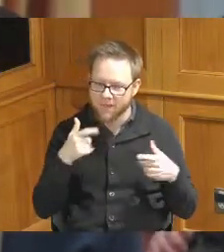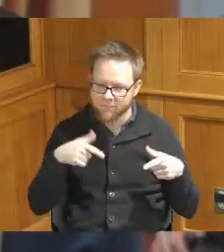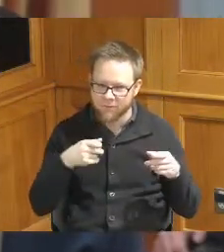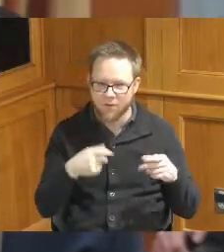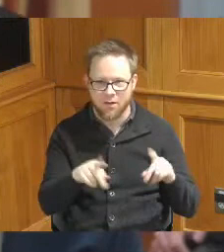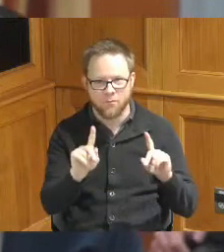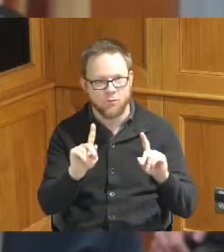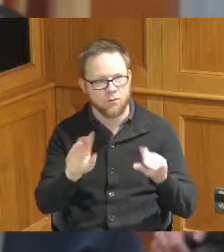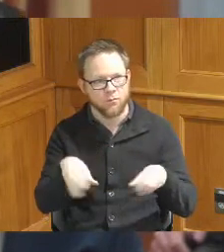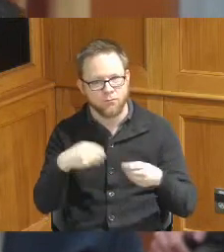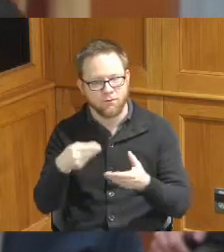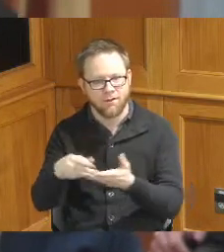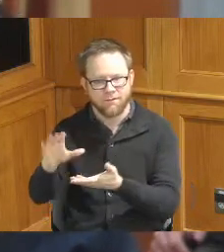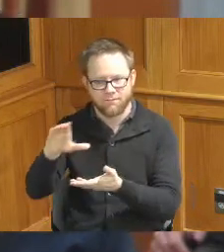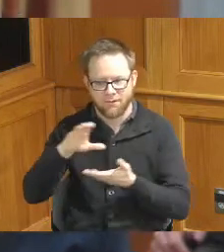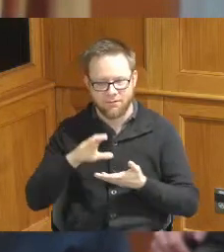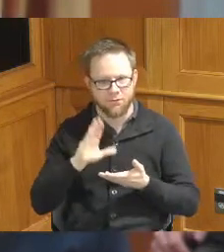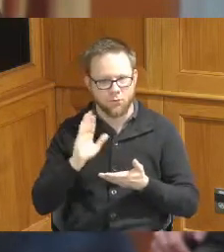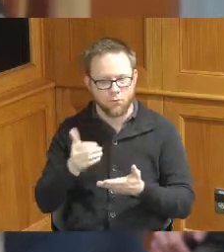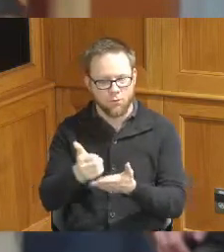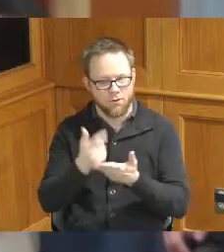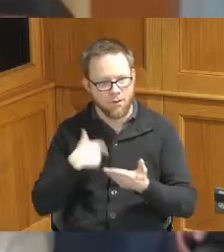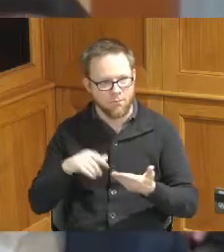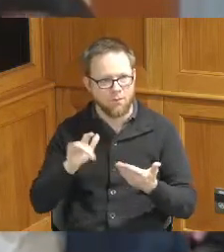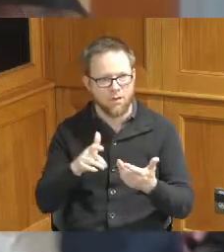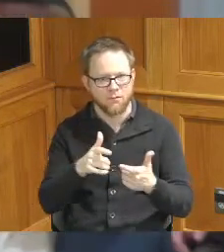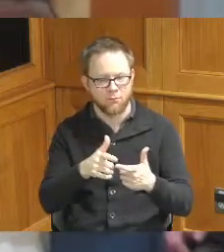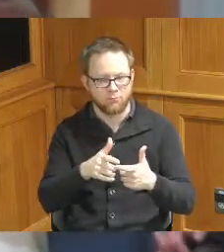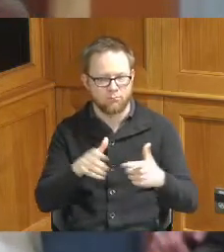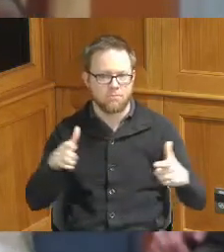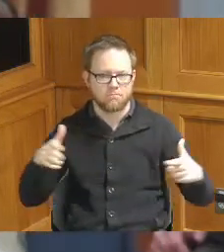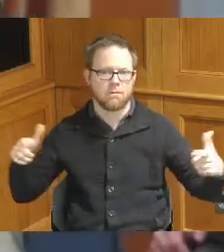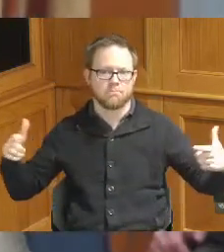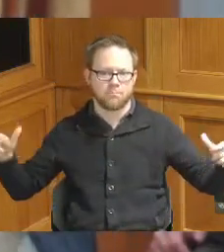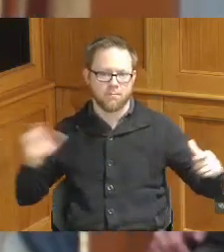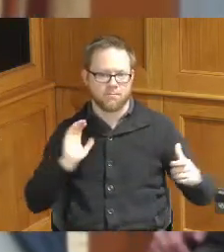this is going to go a long way for us to continue to expand what we're doing in in schools to